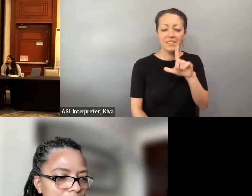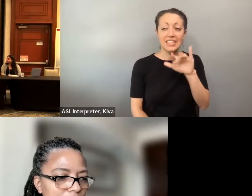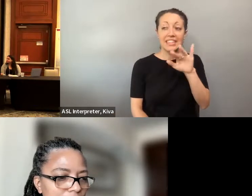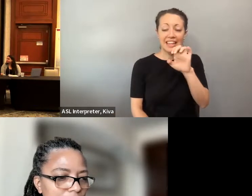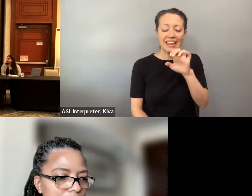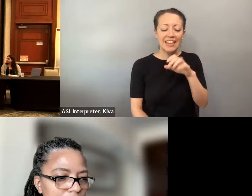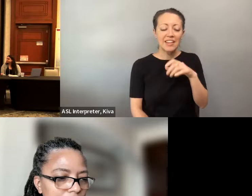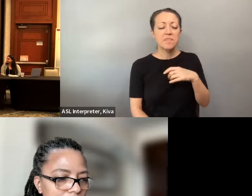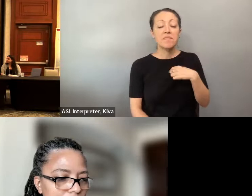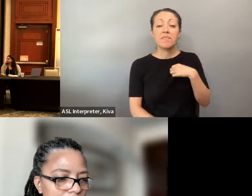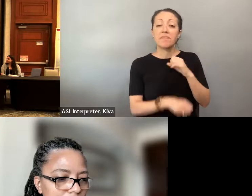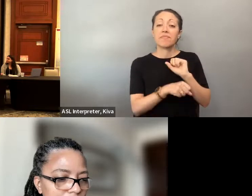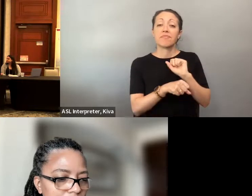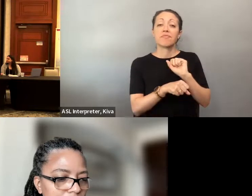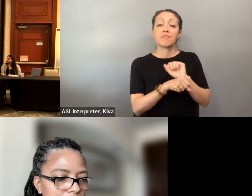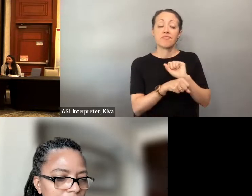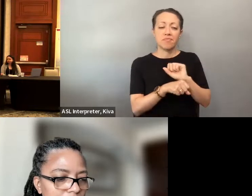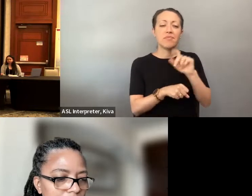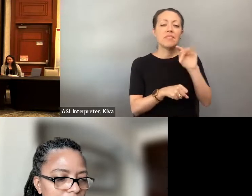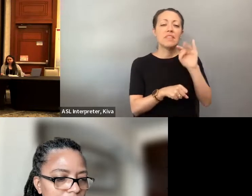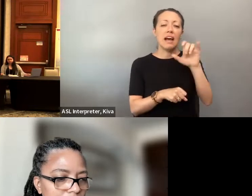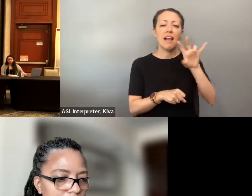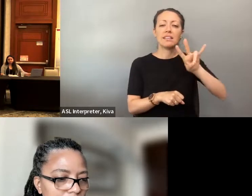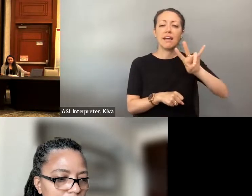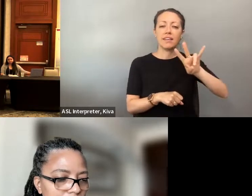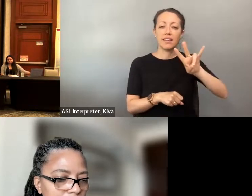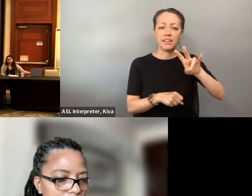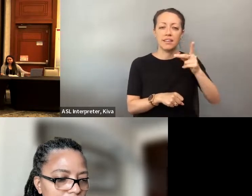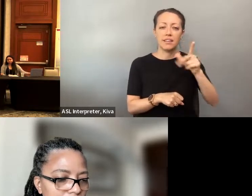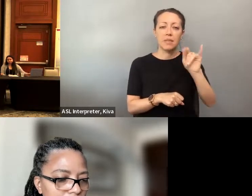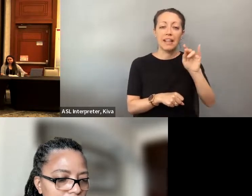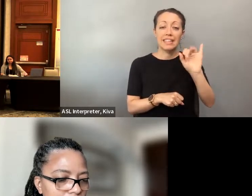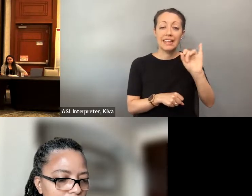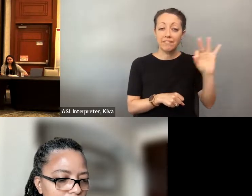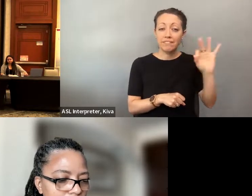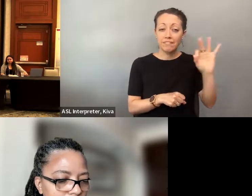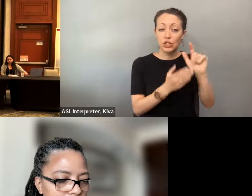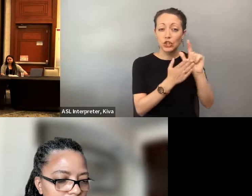» All right. This is Cecile Scoon. In my day job, title 7 plaintiffs attorney on the